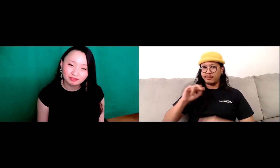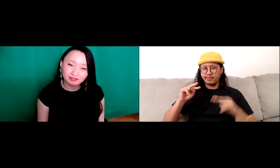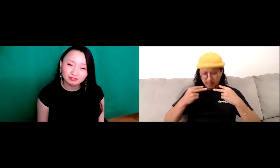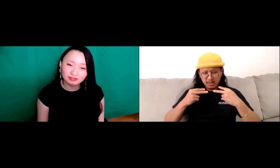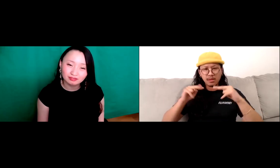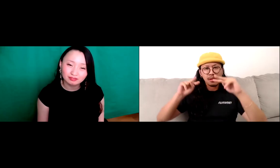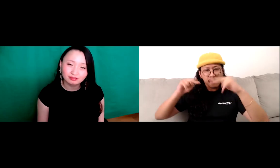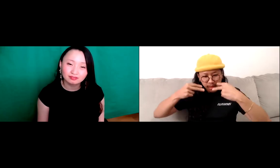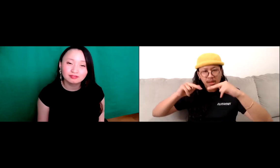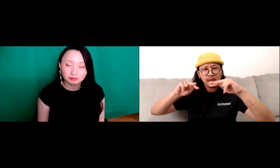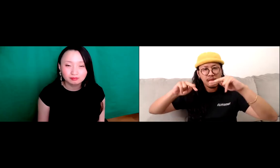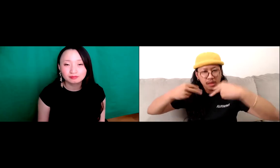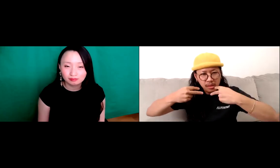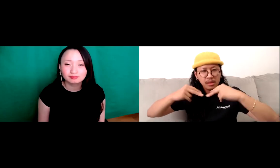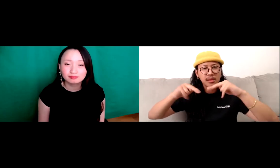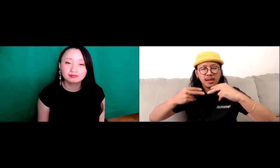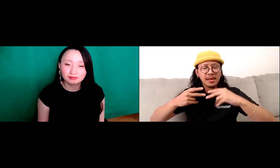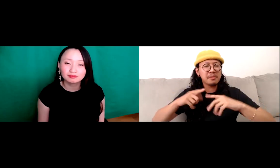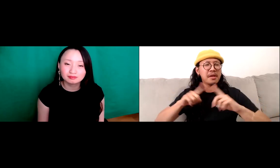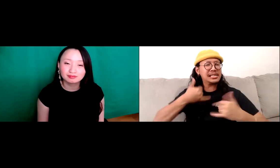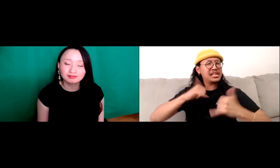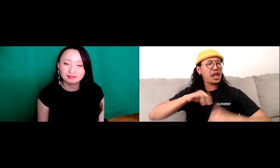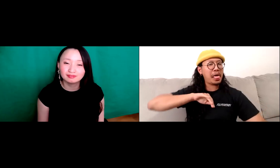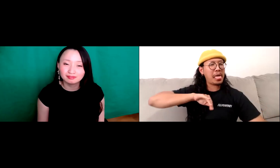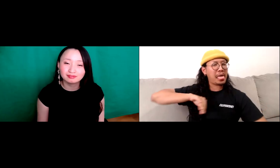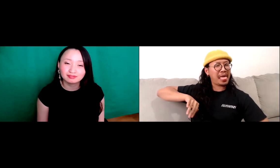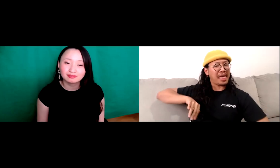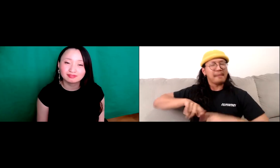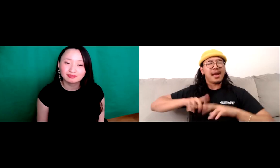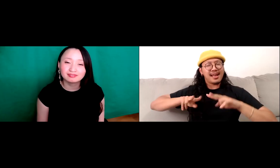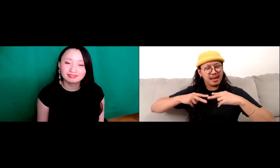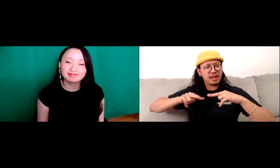that how expressive I could be in sign language and as I did that I started learning